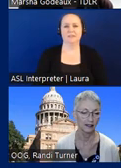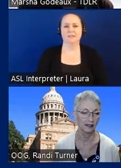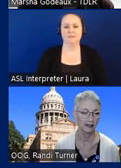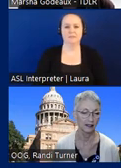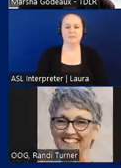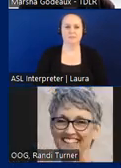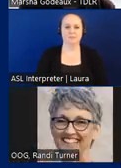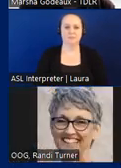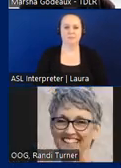okay